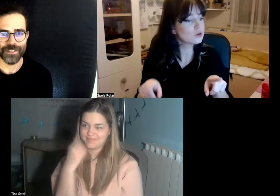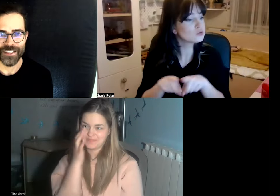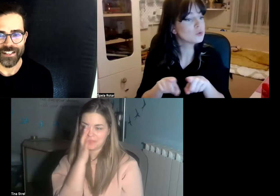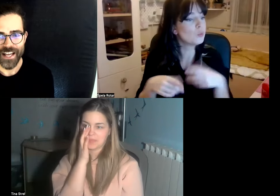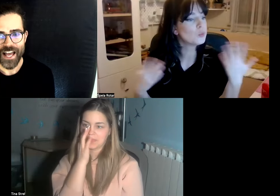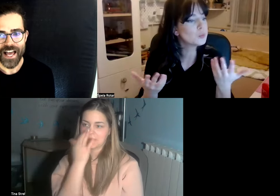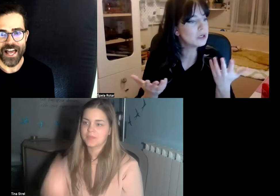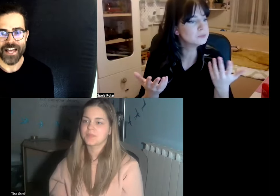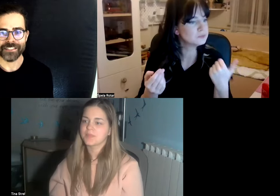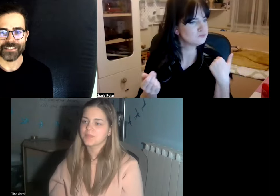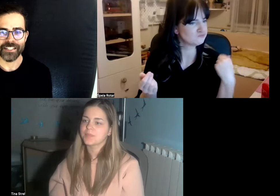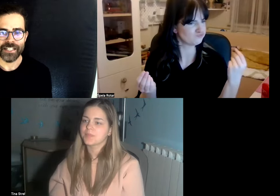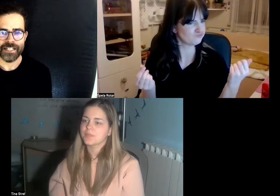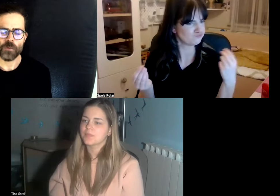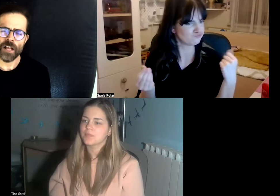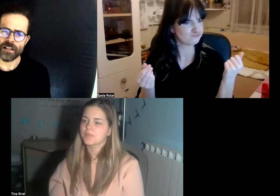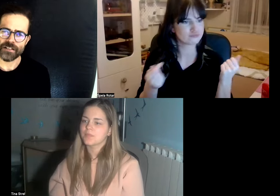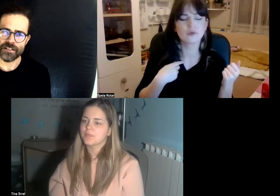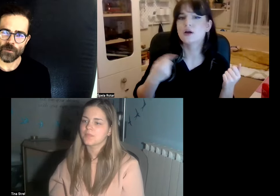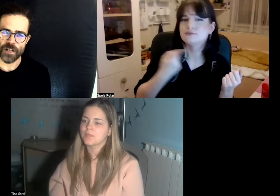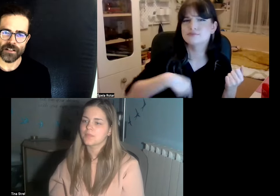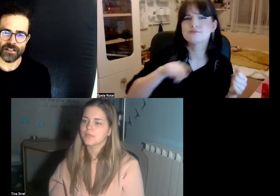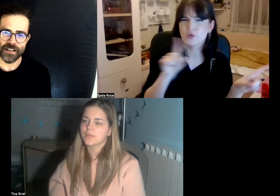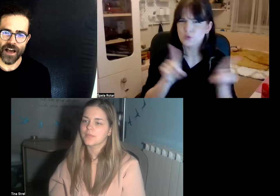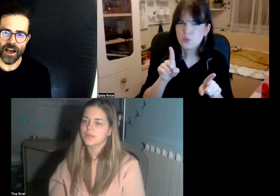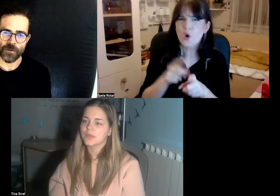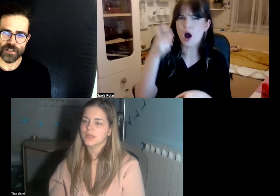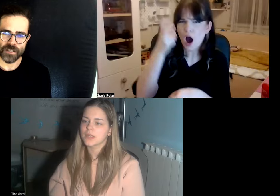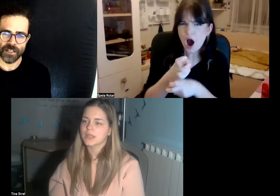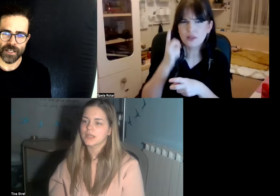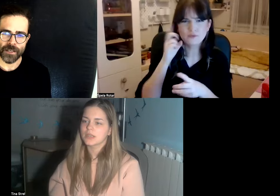and yeah what else what else I was thinking